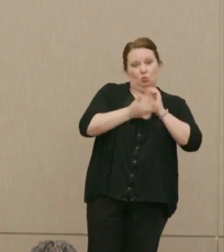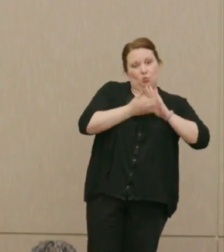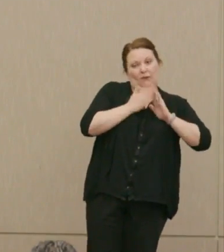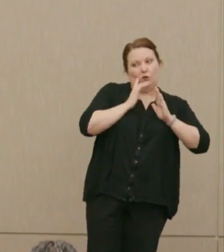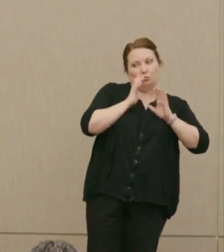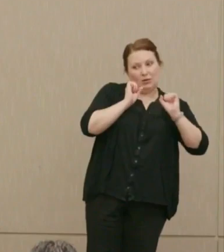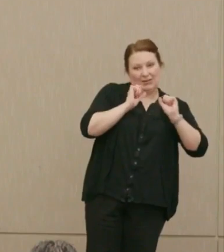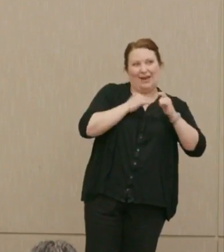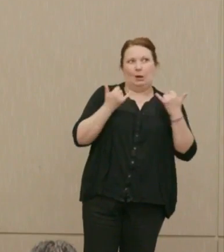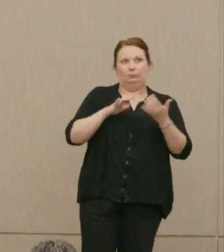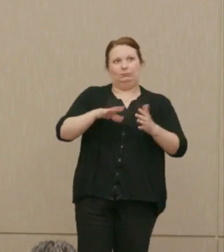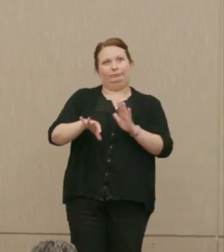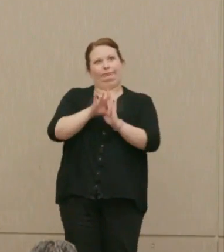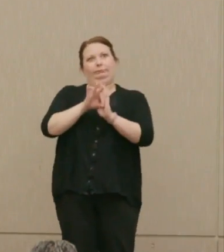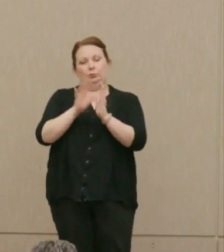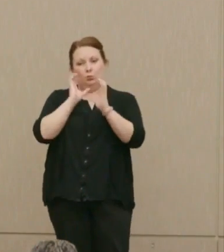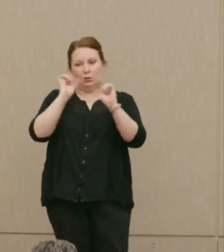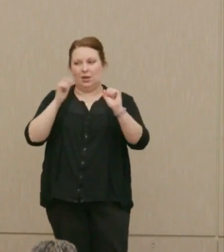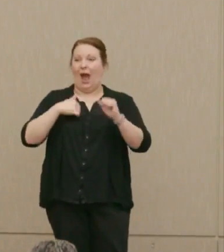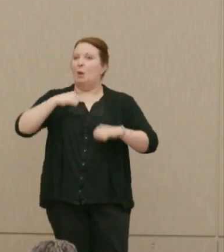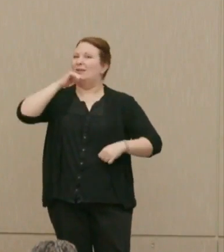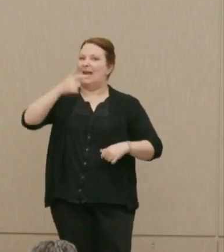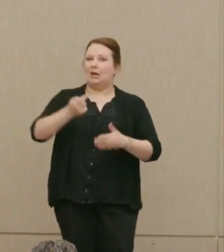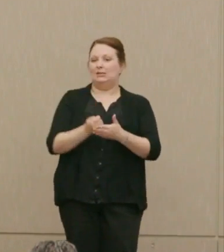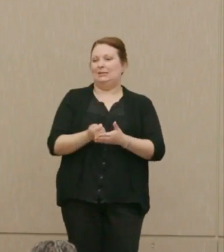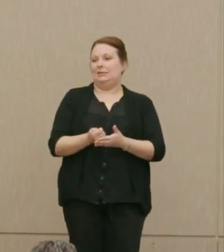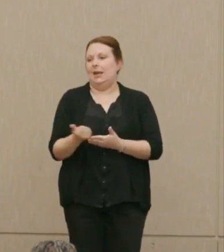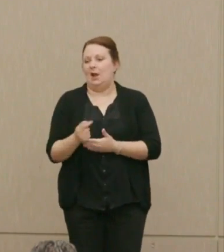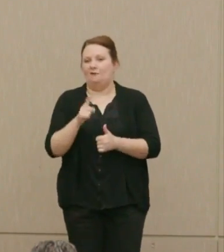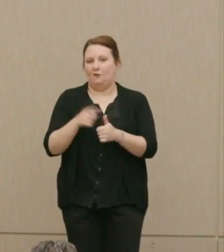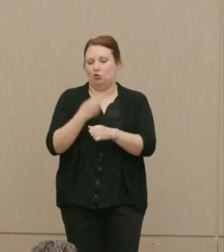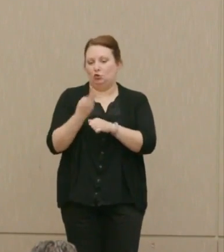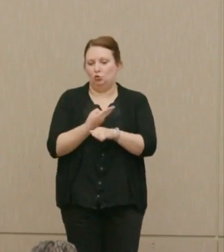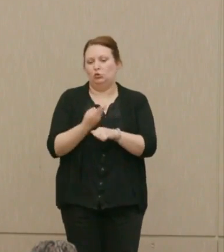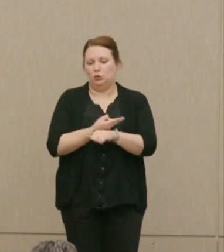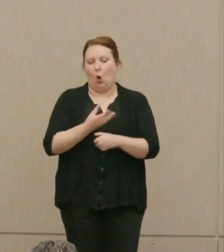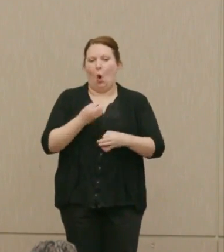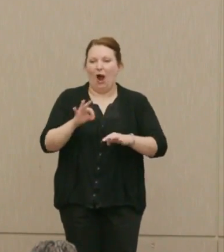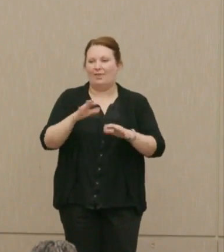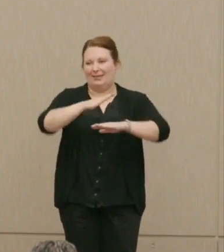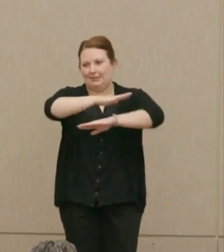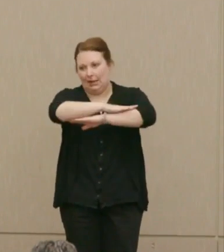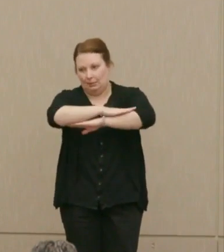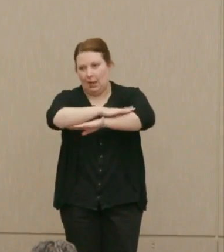and as president, "I will not take first use off the table." It's got to be there as a possibility.